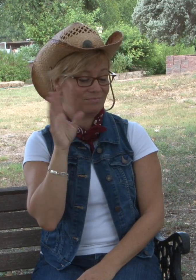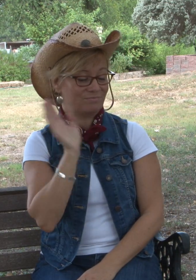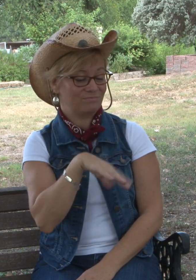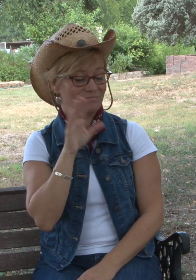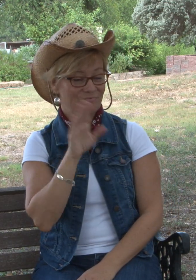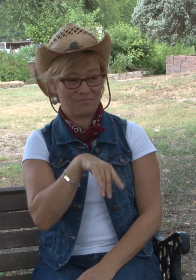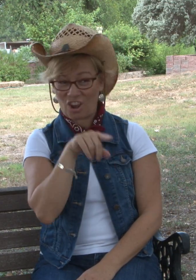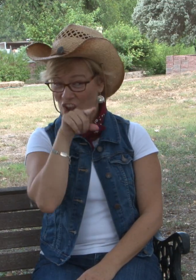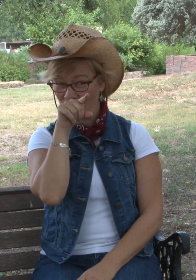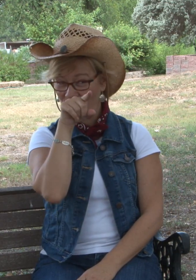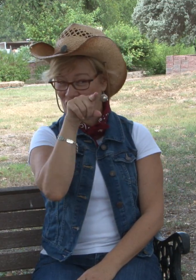over at him and says, hey Wilbur look over that wooden fence.